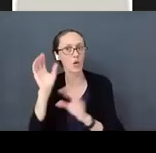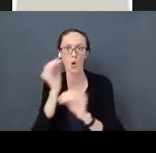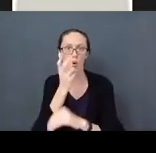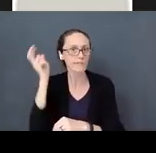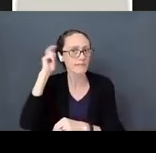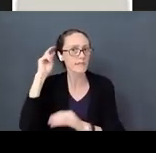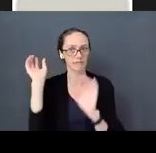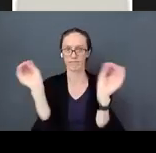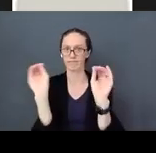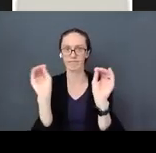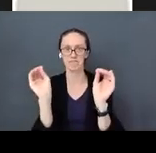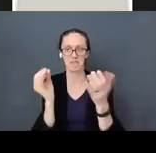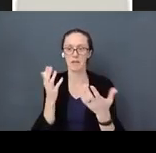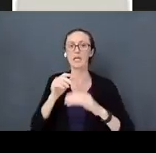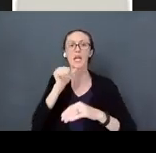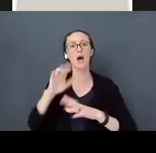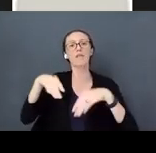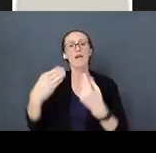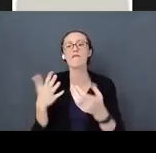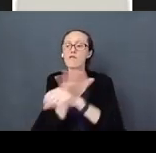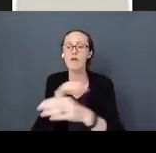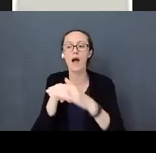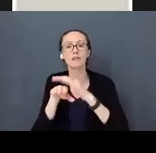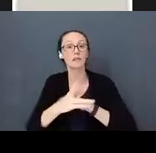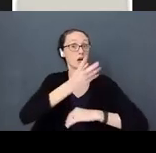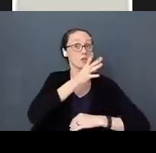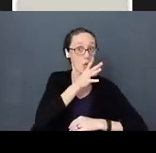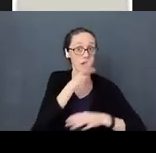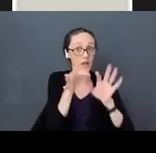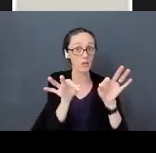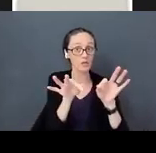aids don’t have access to spoke language, we need to find other ways to other ways for that